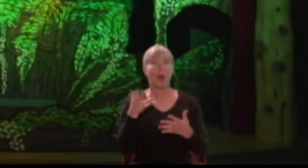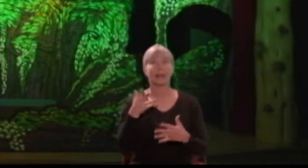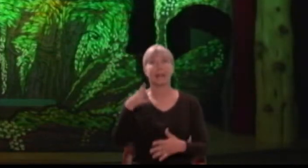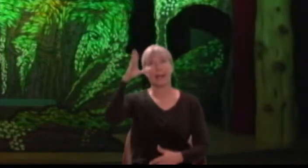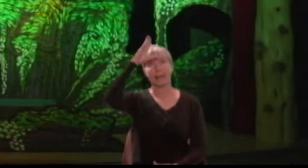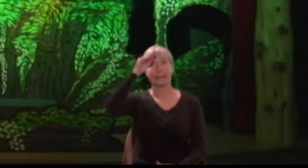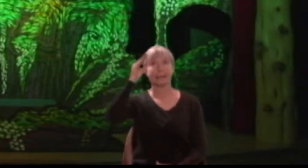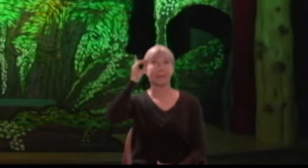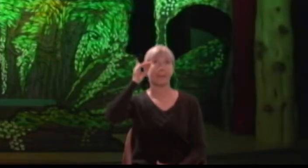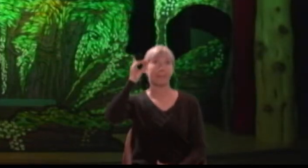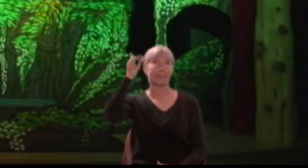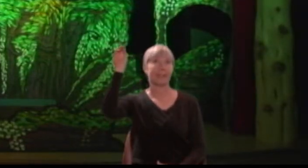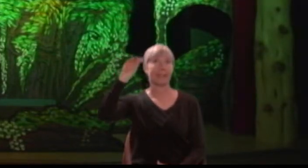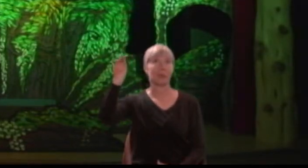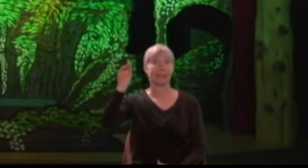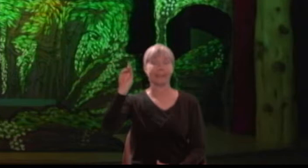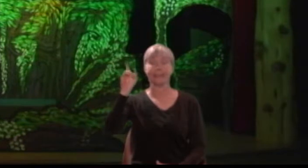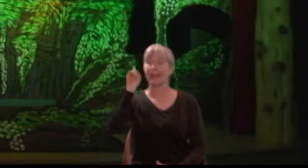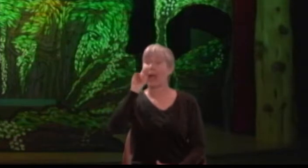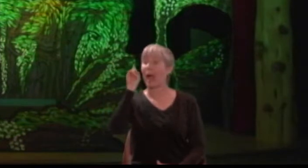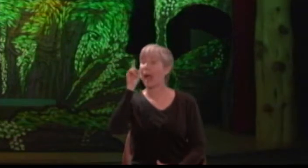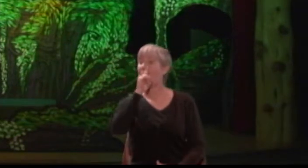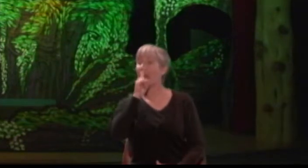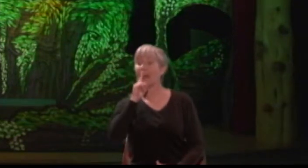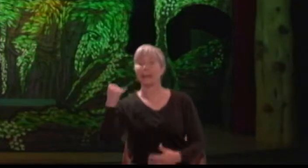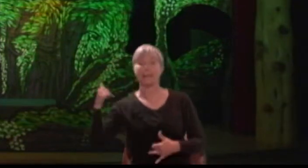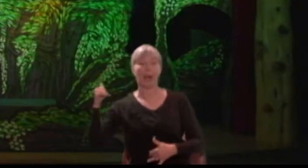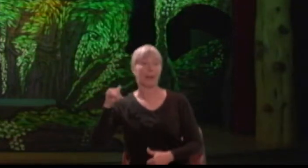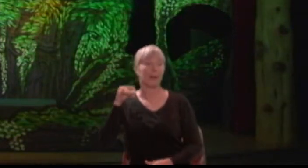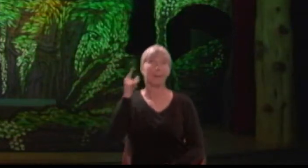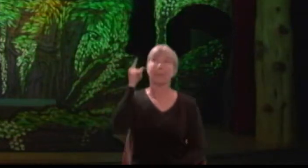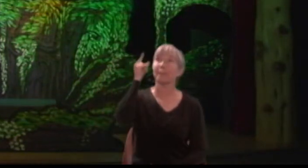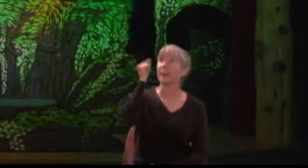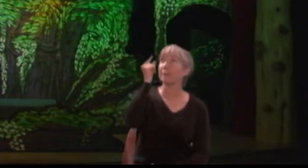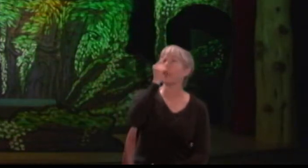Oberon seeks his fairy Queen in her sleeping grove to do the same.